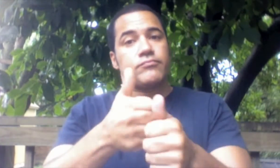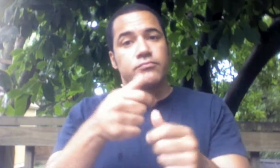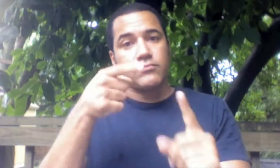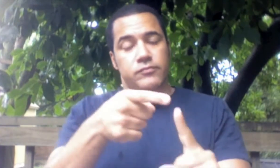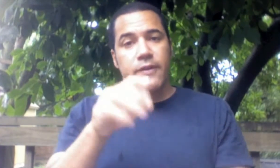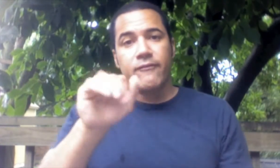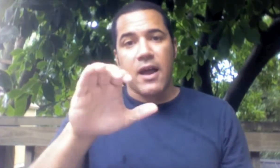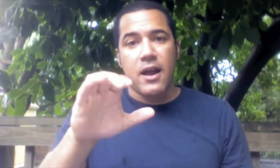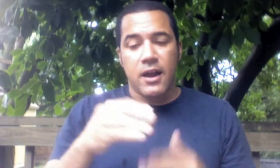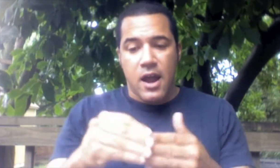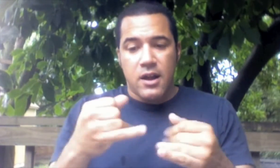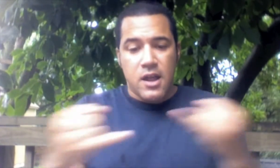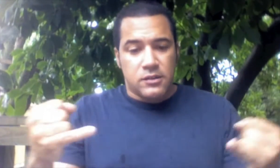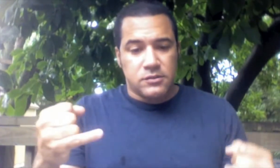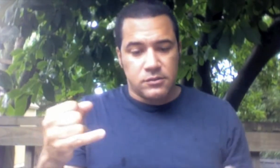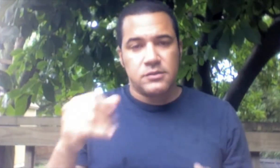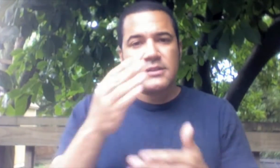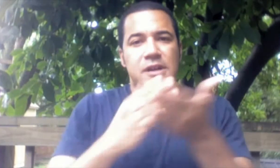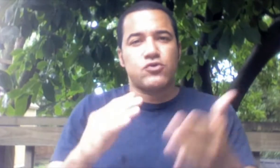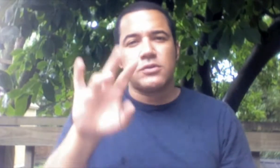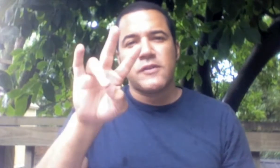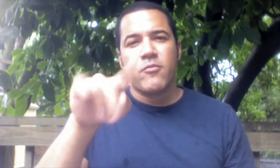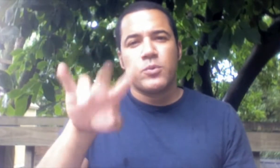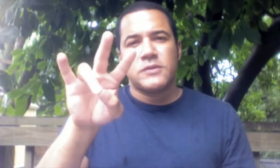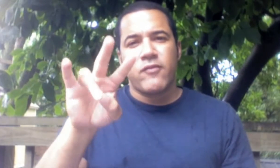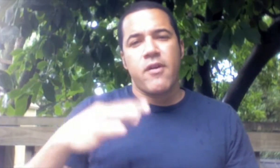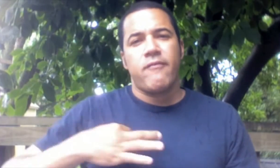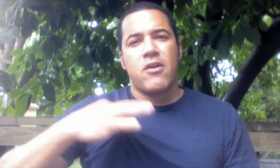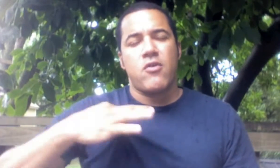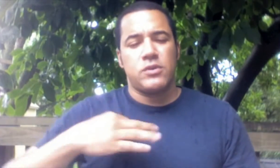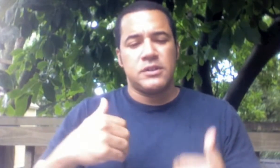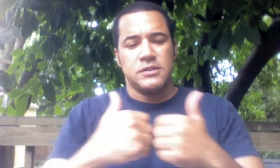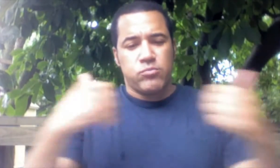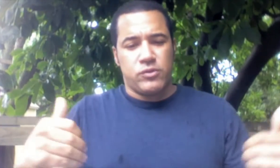Pursuant to the Faculty Guidelines Section 7.7 Voluntary Separations,